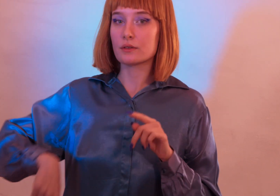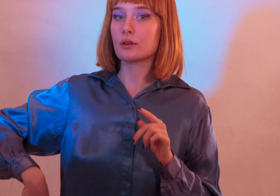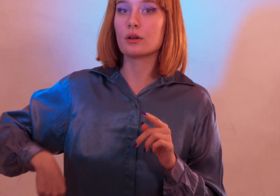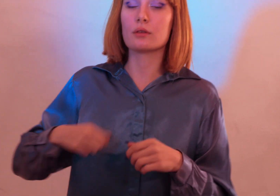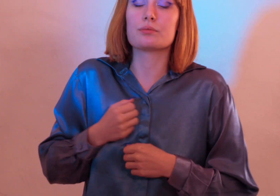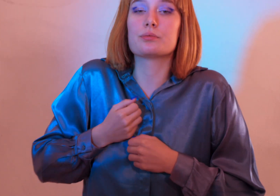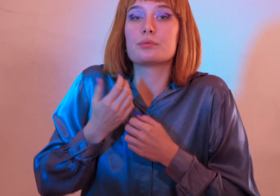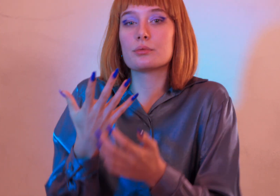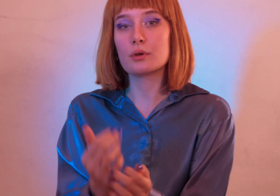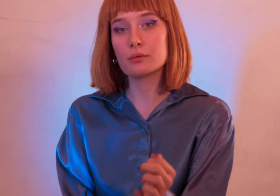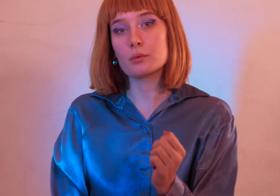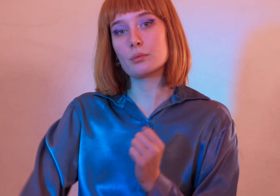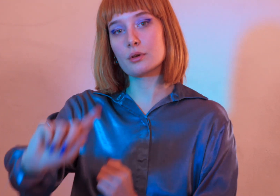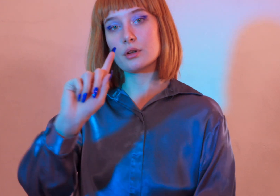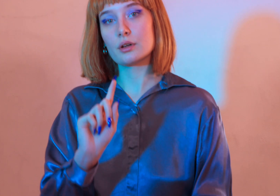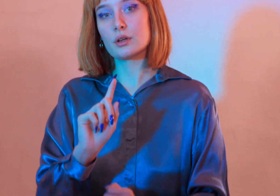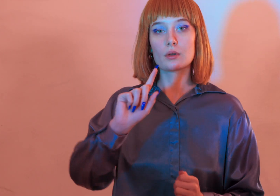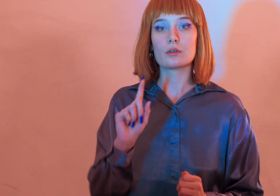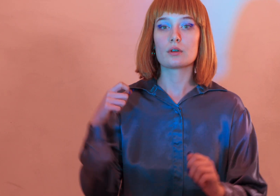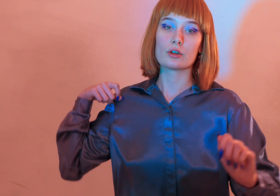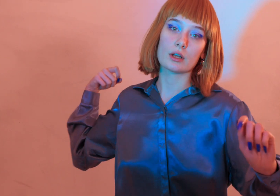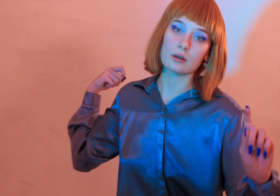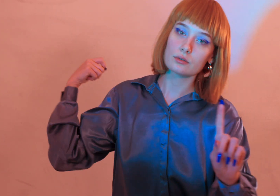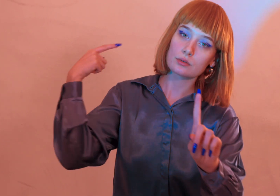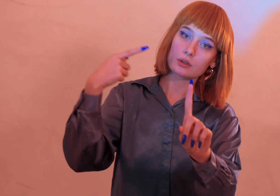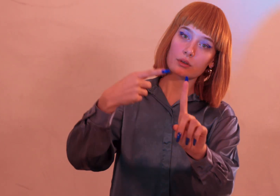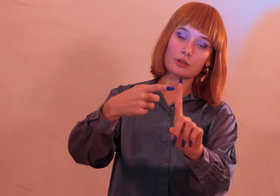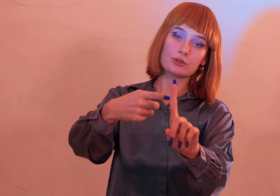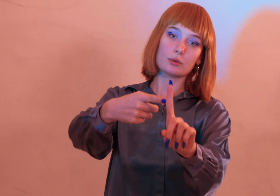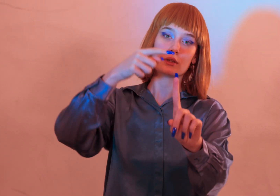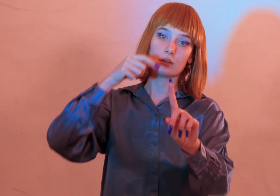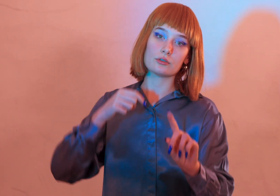i can't take this out on everyone if there's a target i'll just get right to it